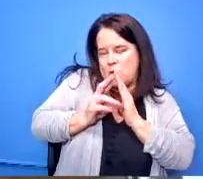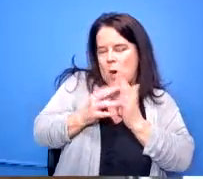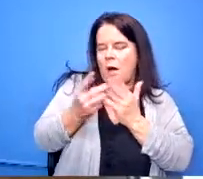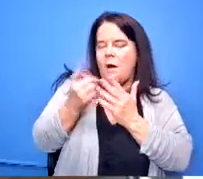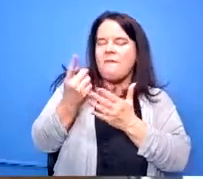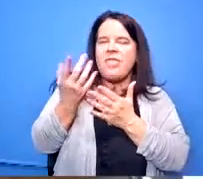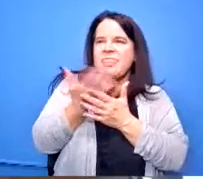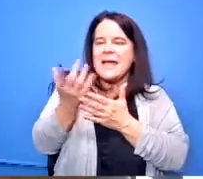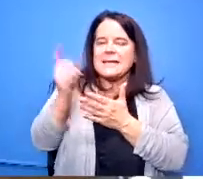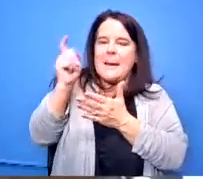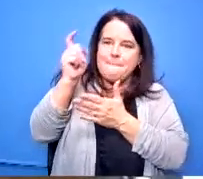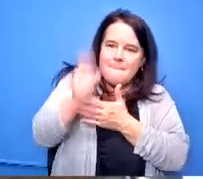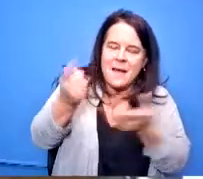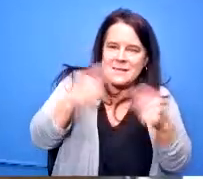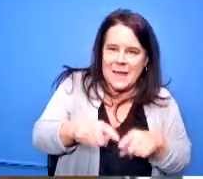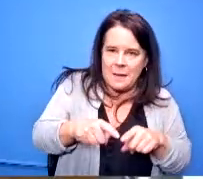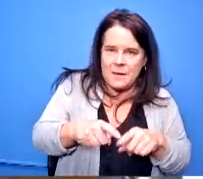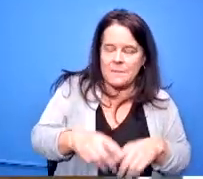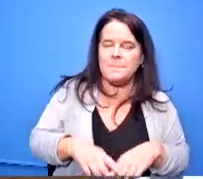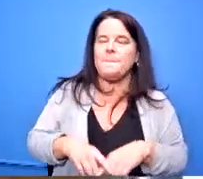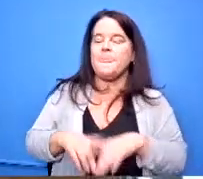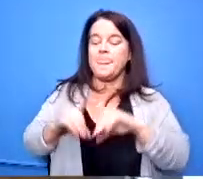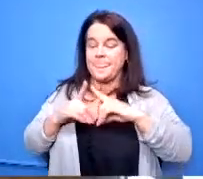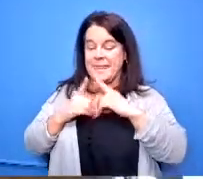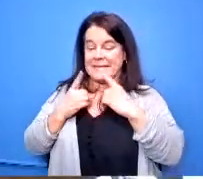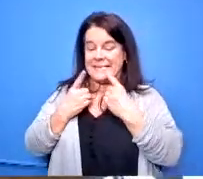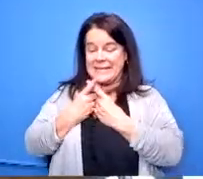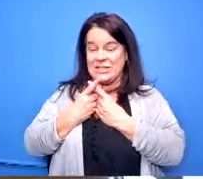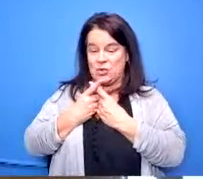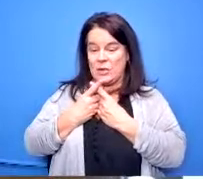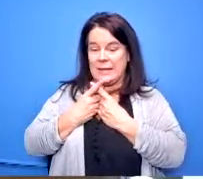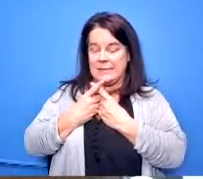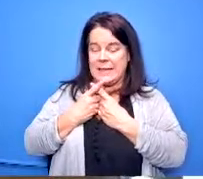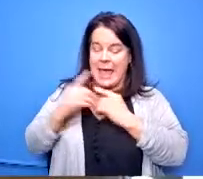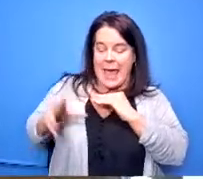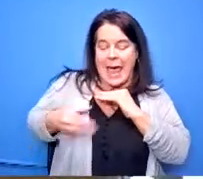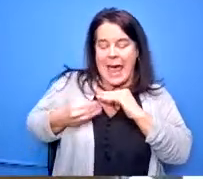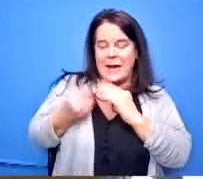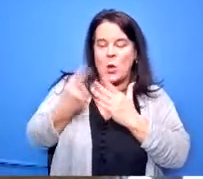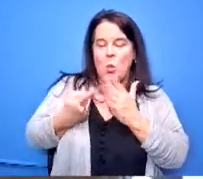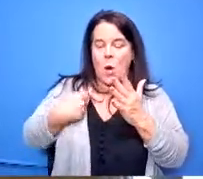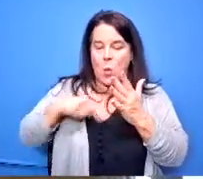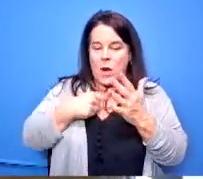and then the district committee added what we wanted to happen at welcome stadium then we